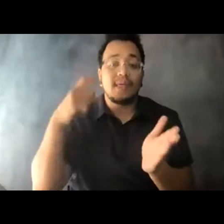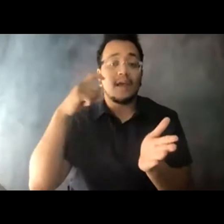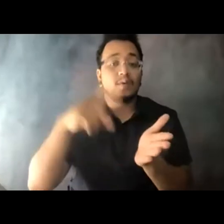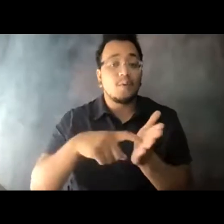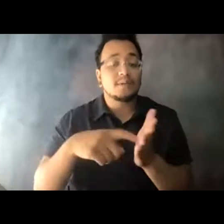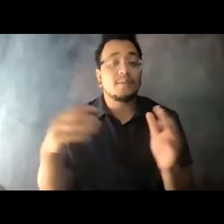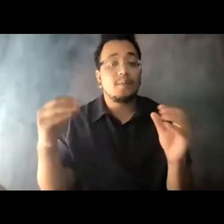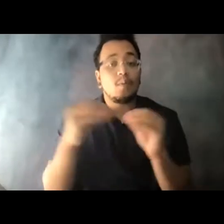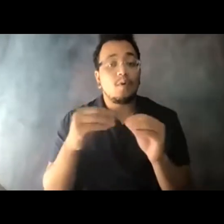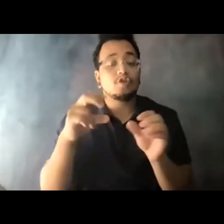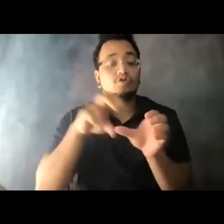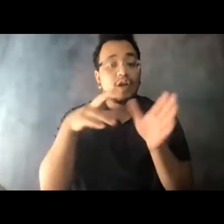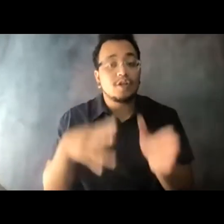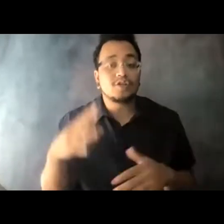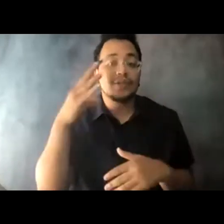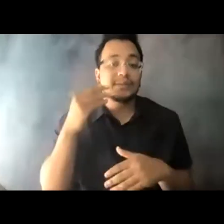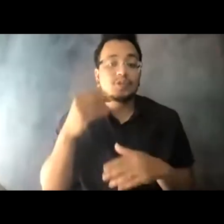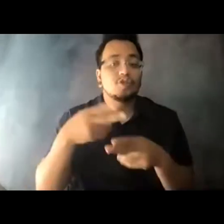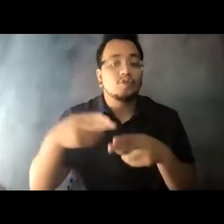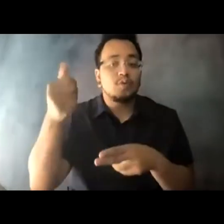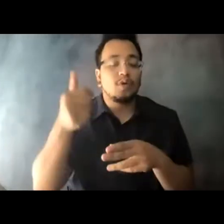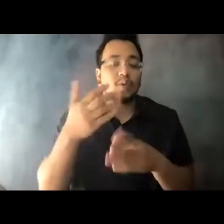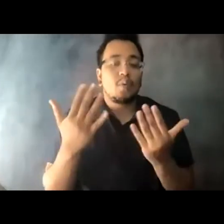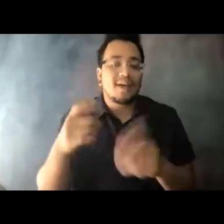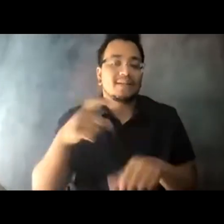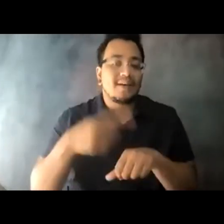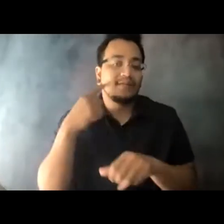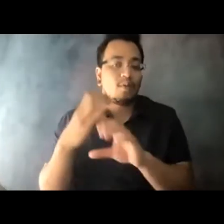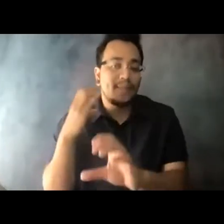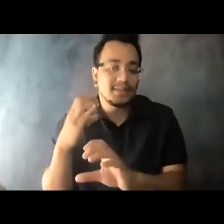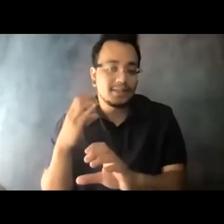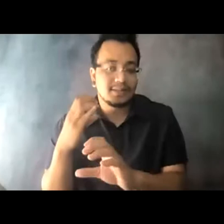experiencing much shorter wait times for buses on many 14:07:37 routes.